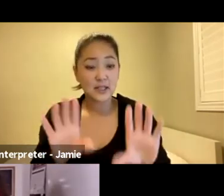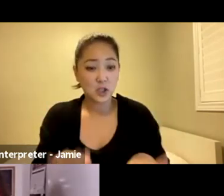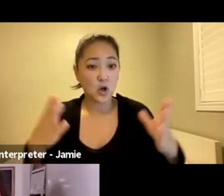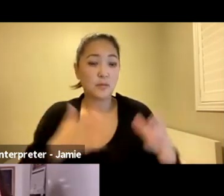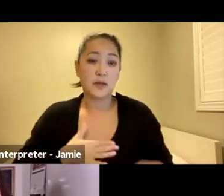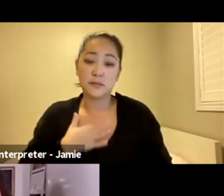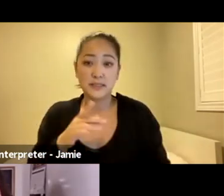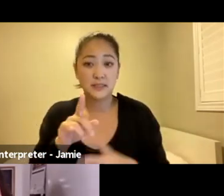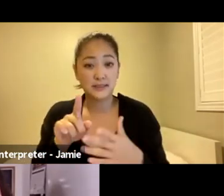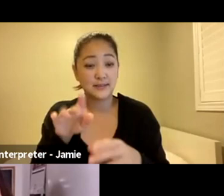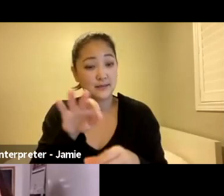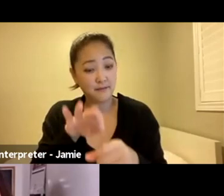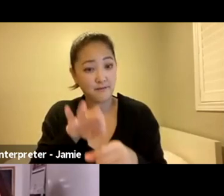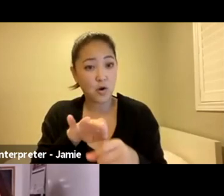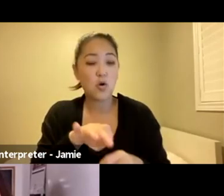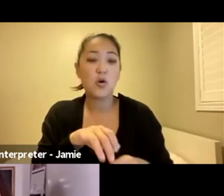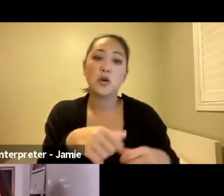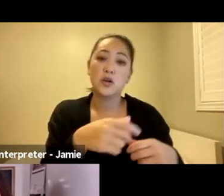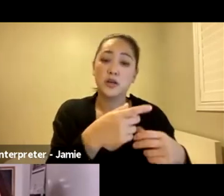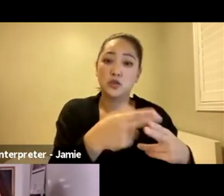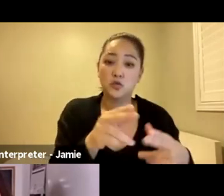You can vote for your favourite feature length or short length film.